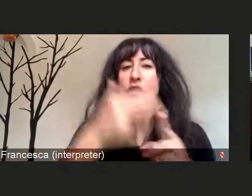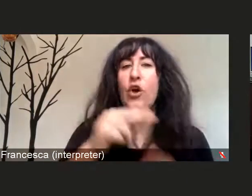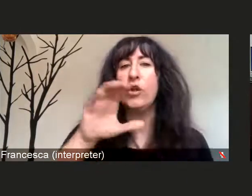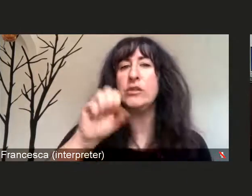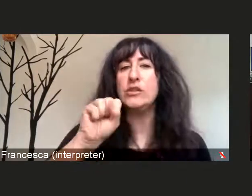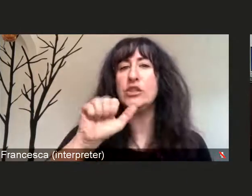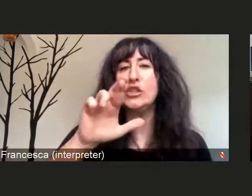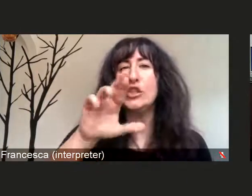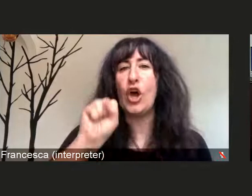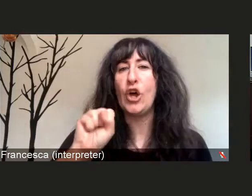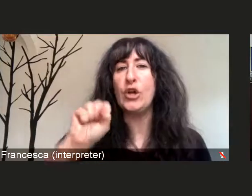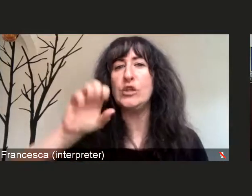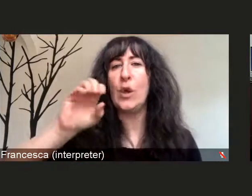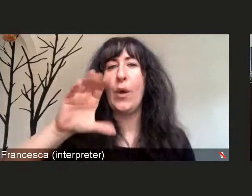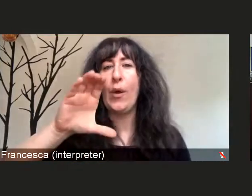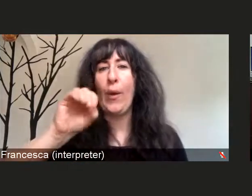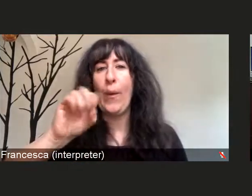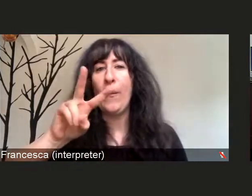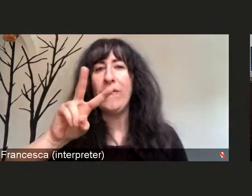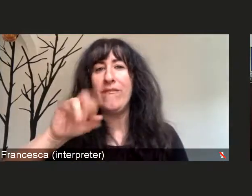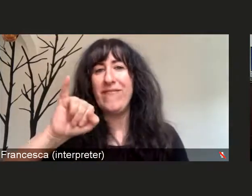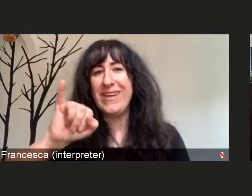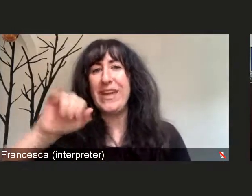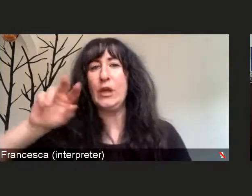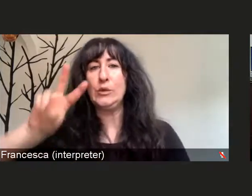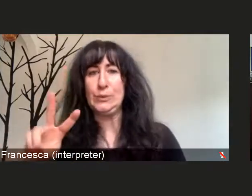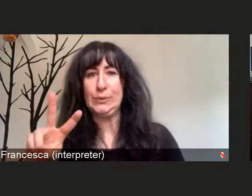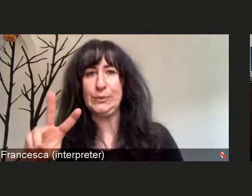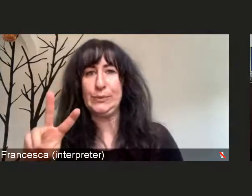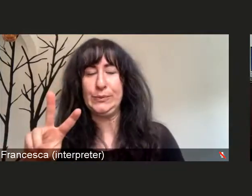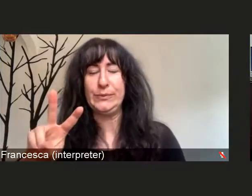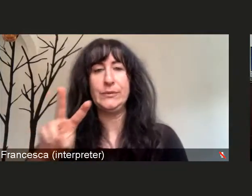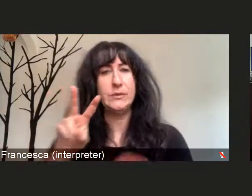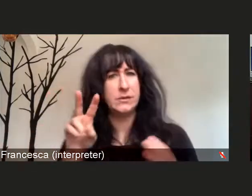SARS-CoV-2 is the virus that causes the disease